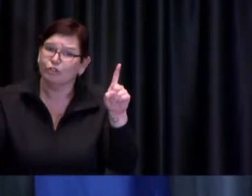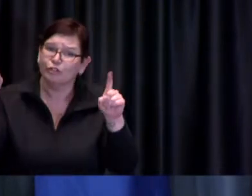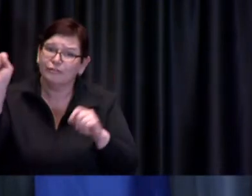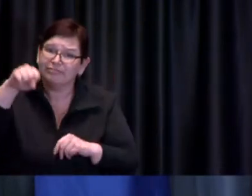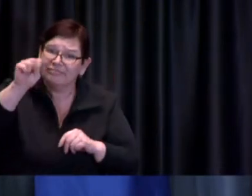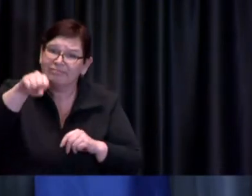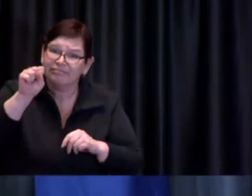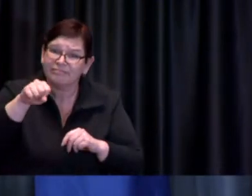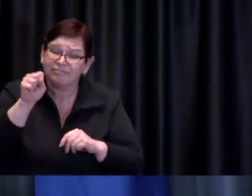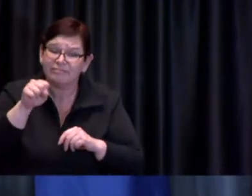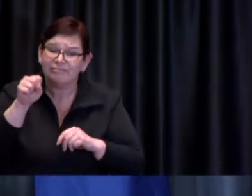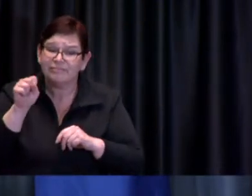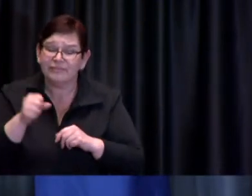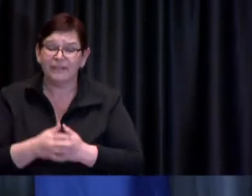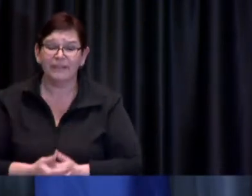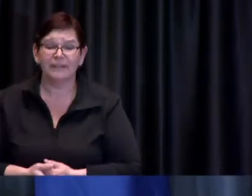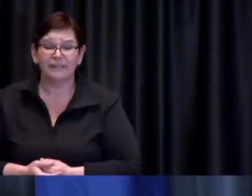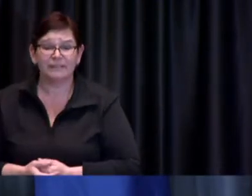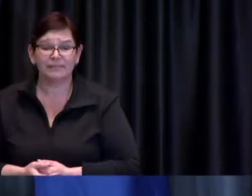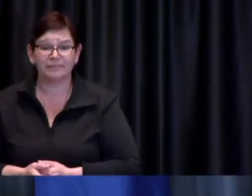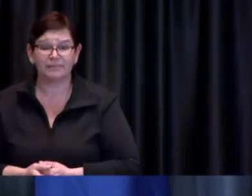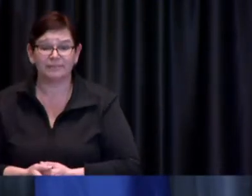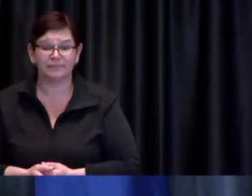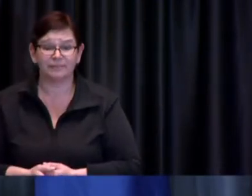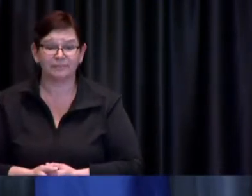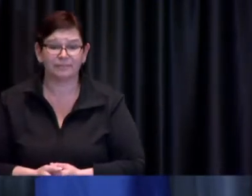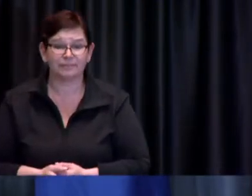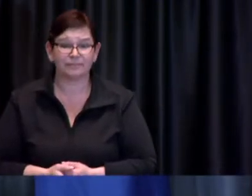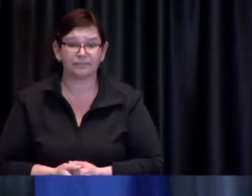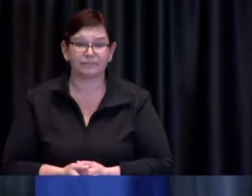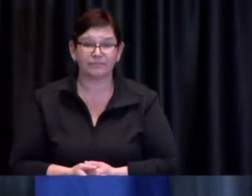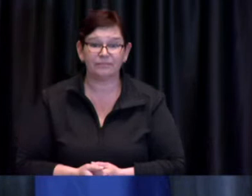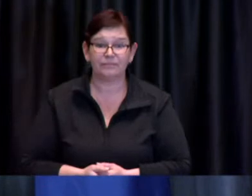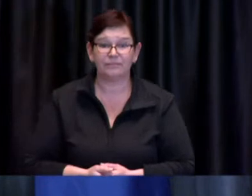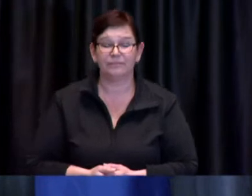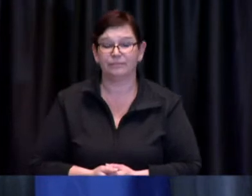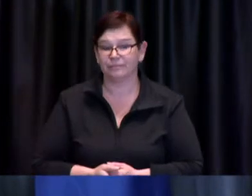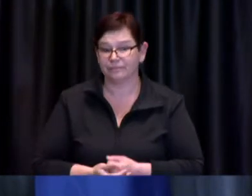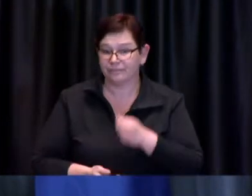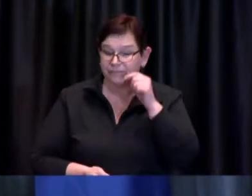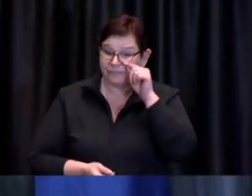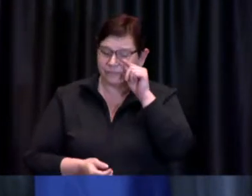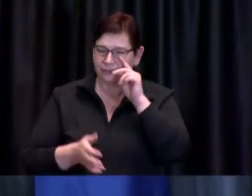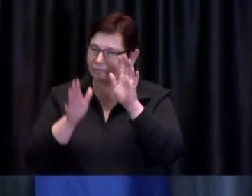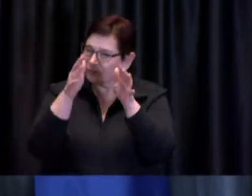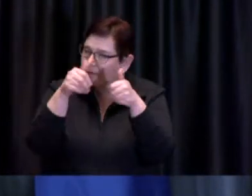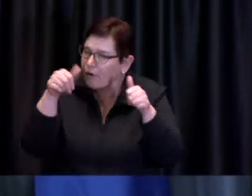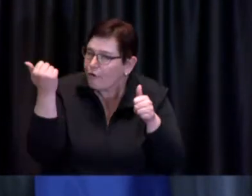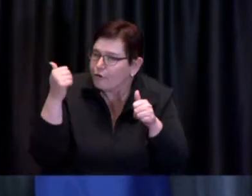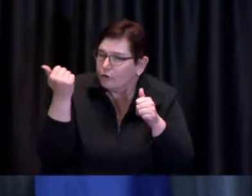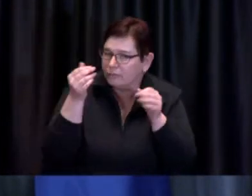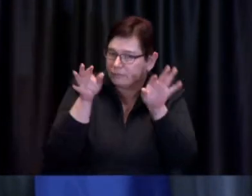I think the other thing of course that we have to keep in mind is that you know the variants are